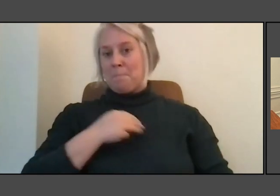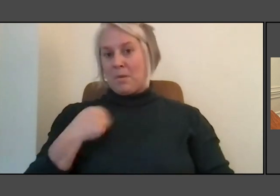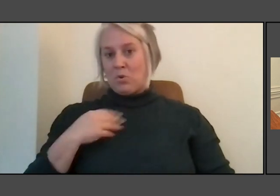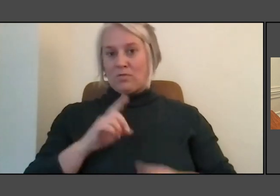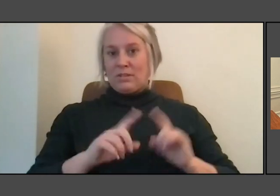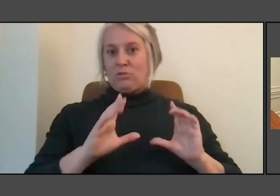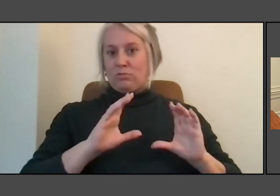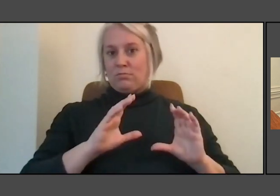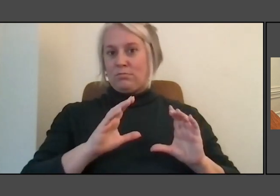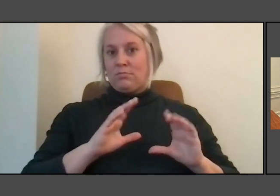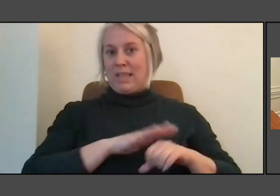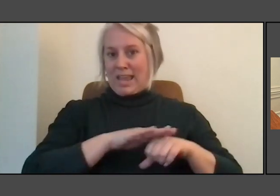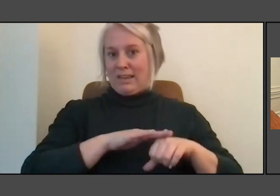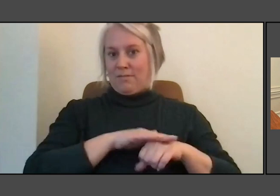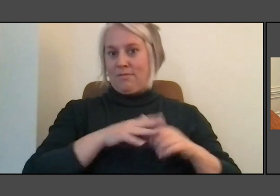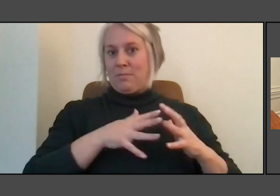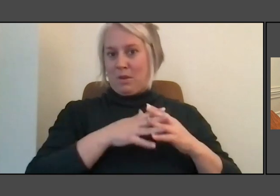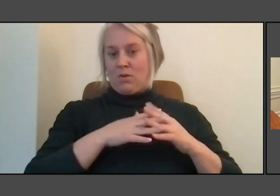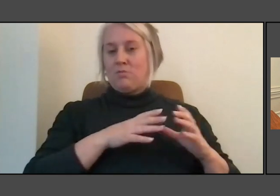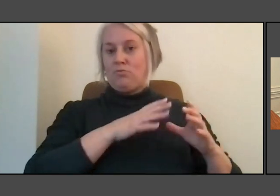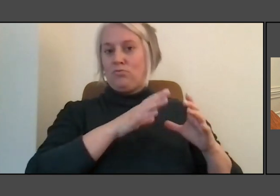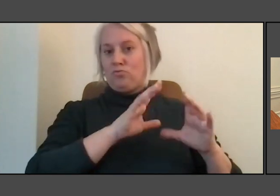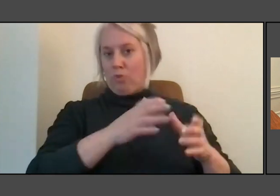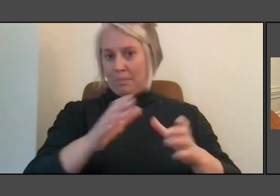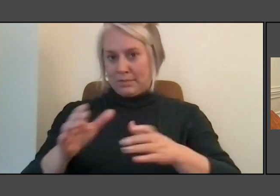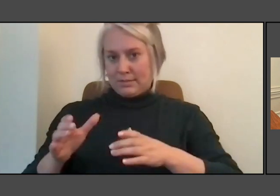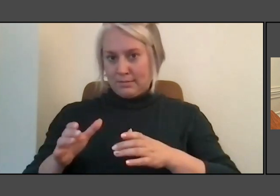In fact, some of our convening sessions were the first time